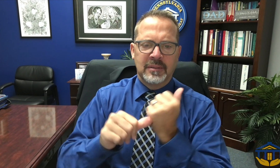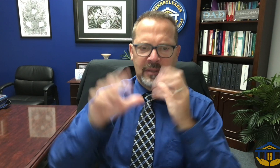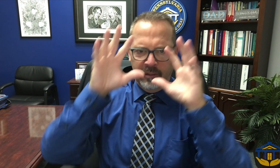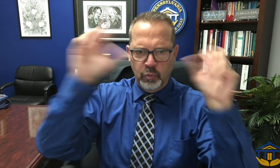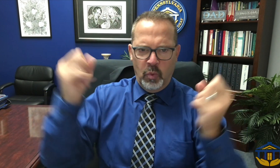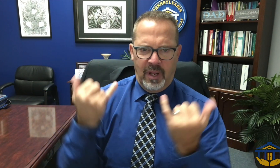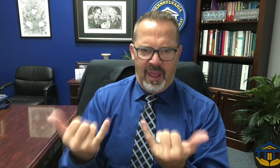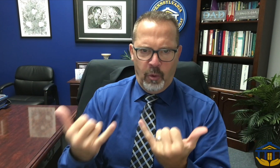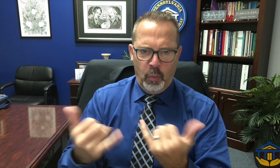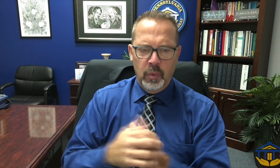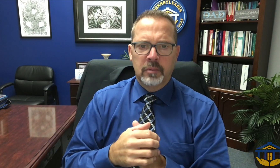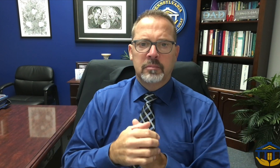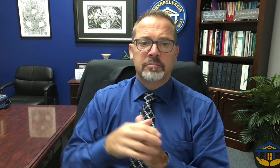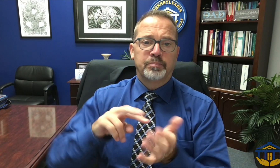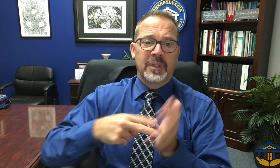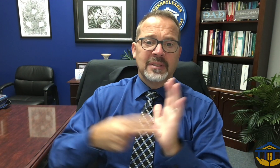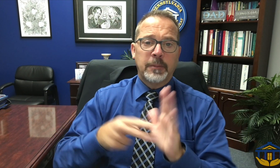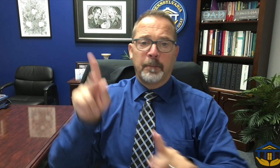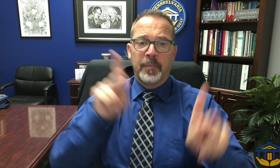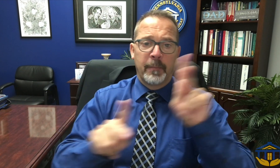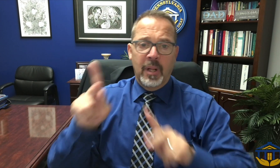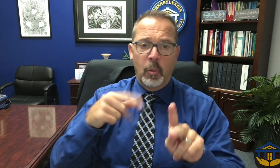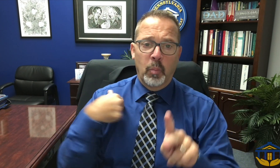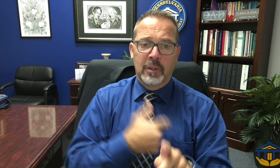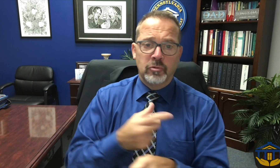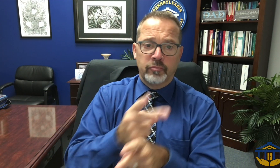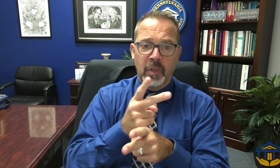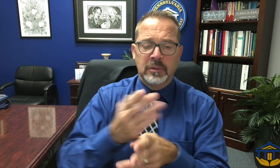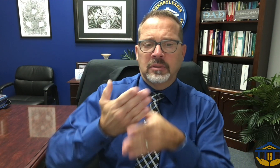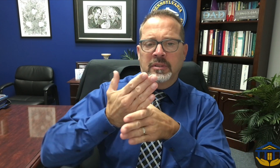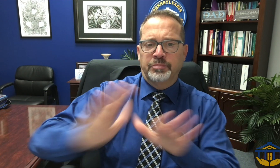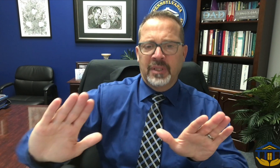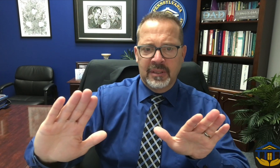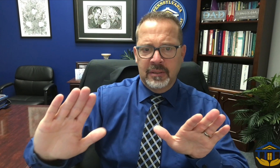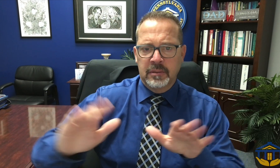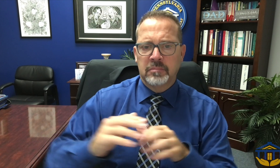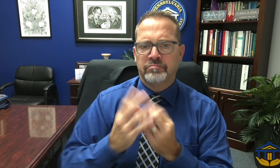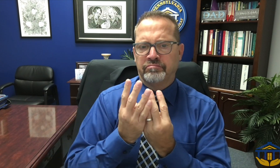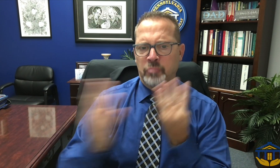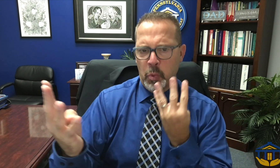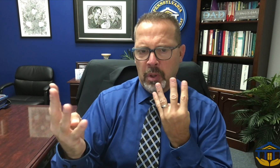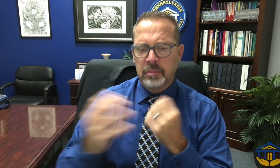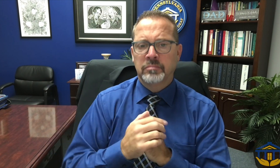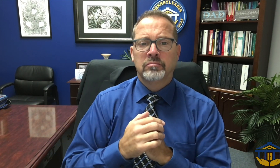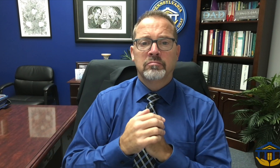School for now. We have already decided that she and I will share in supervision of the E-Team.